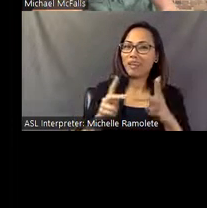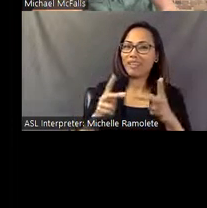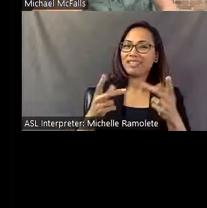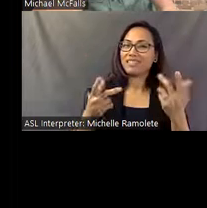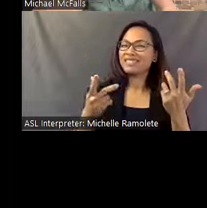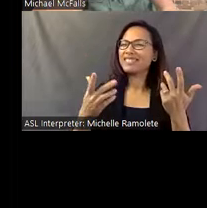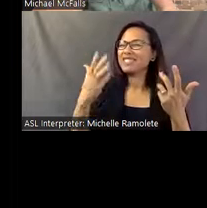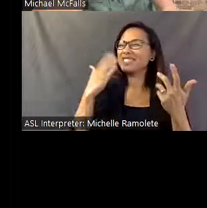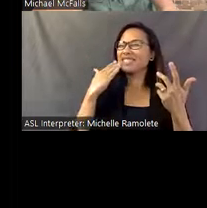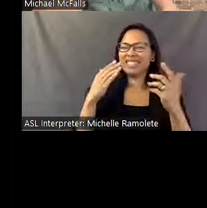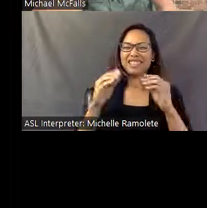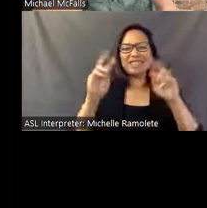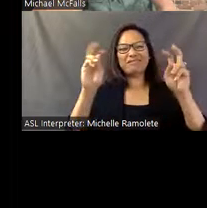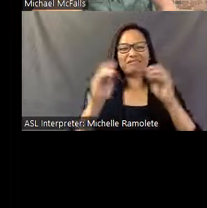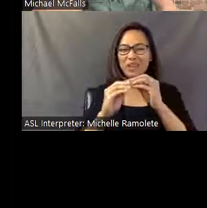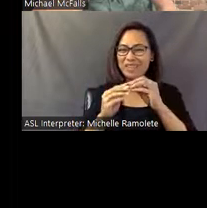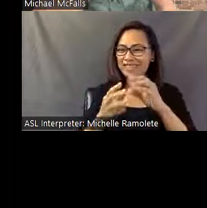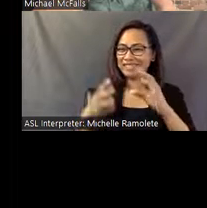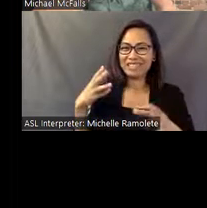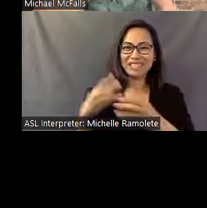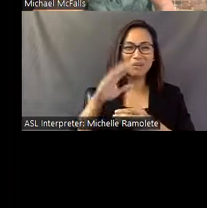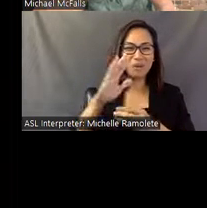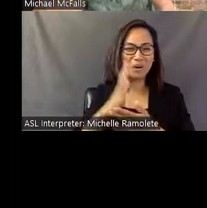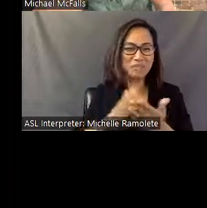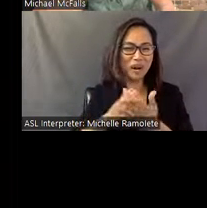So, it seemed logical to sing this song. It's called "The Sum of What Been."